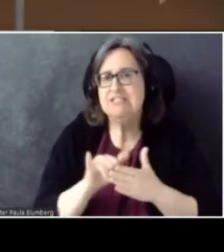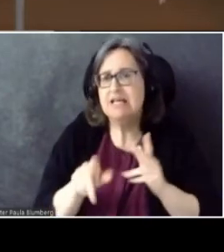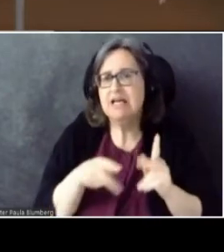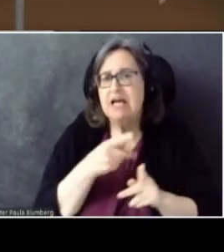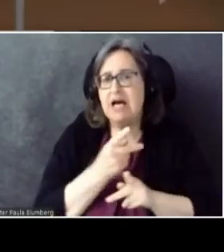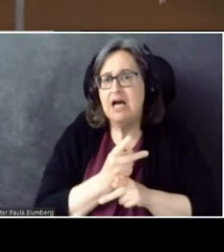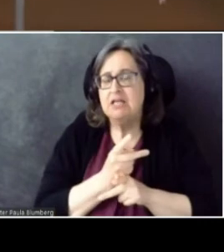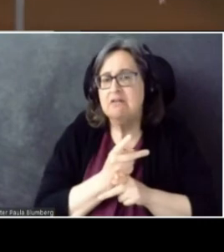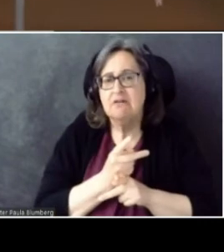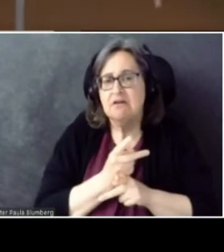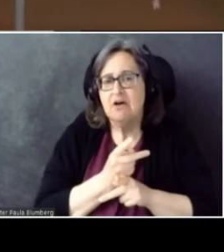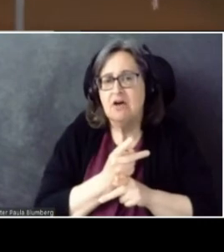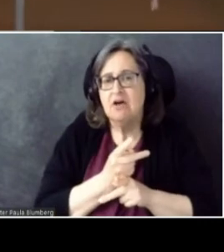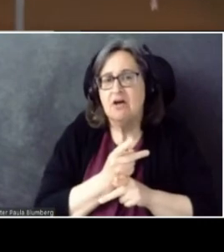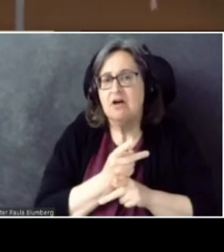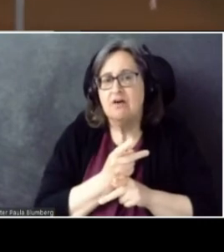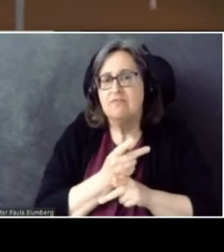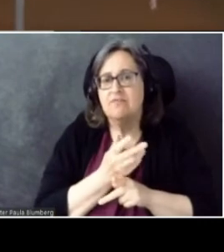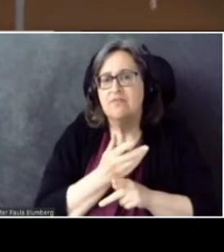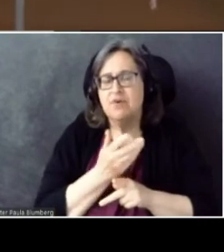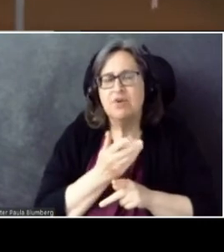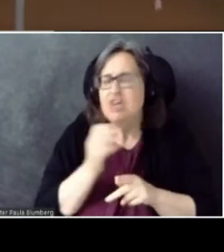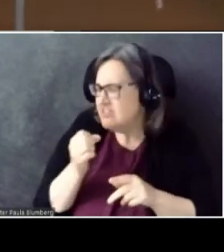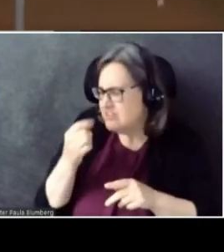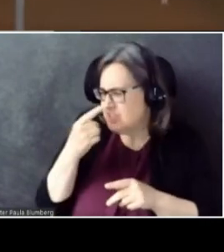Can you repeat the question once more?